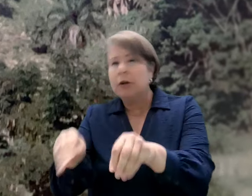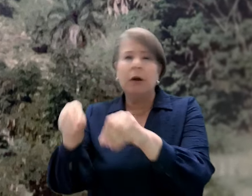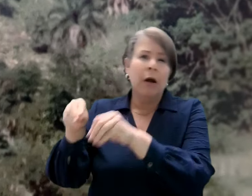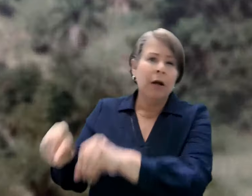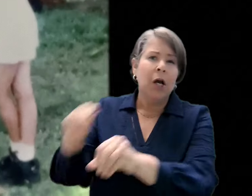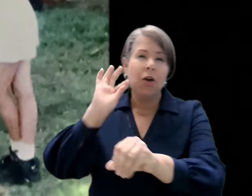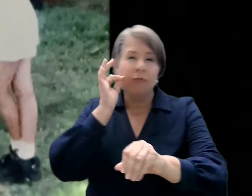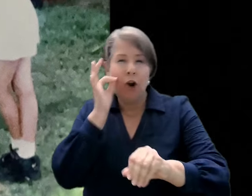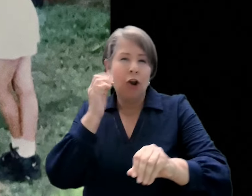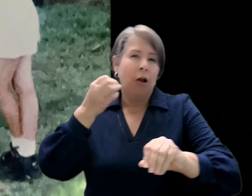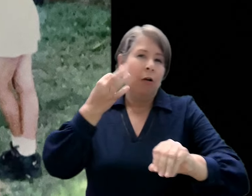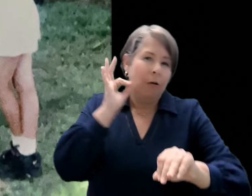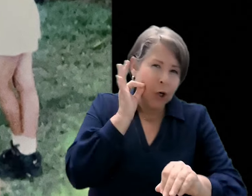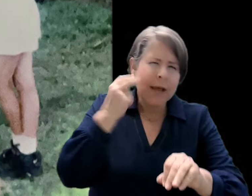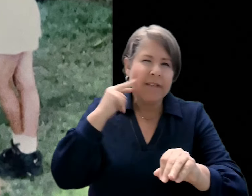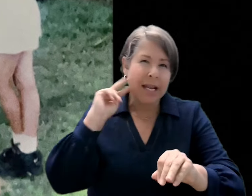(waves crash)